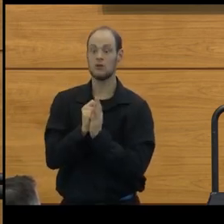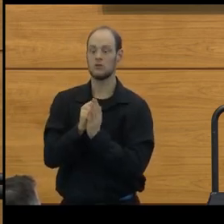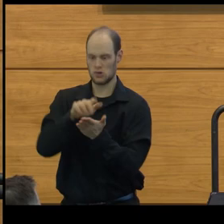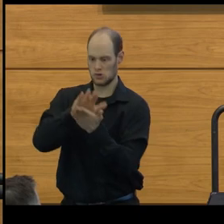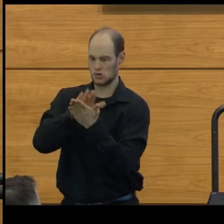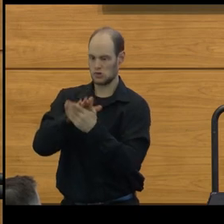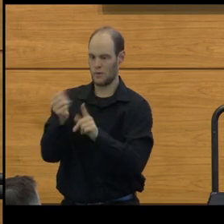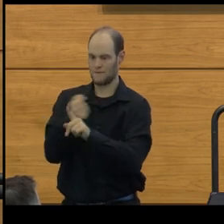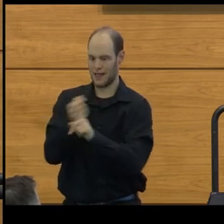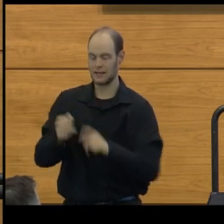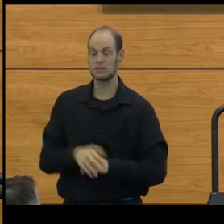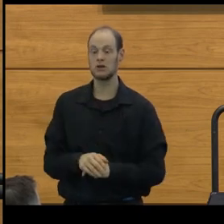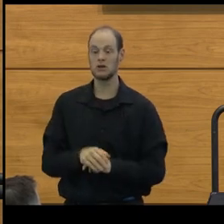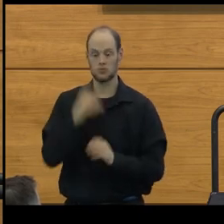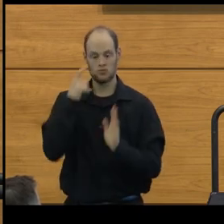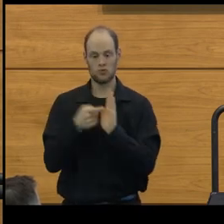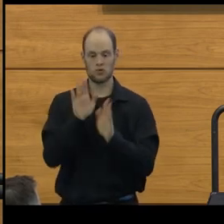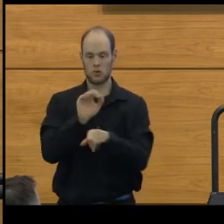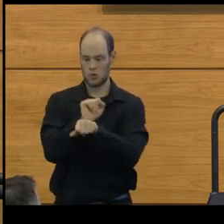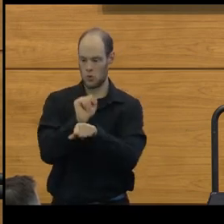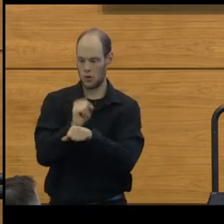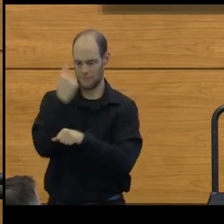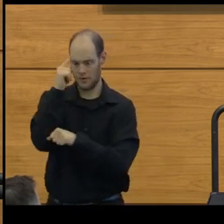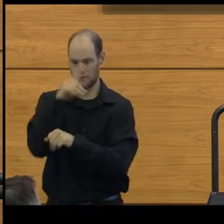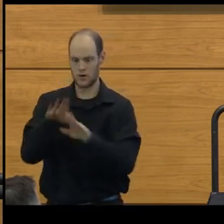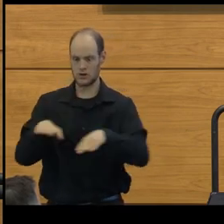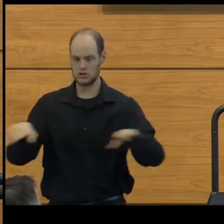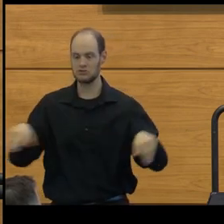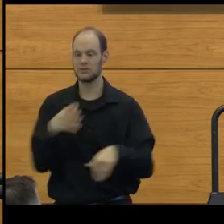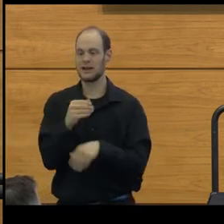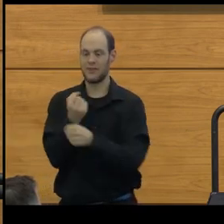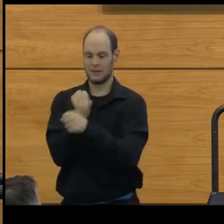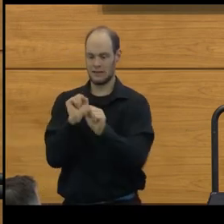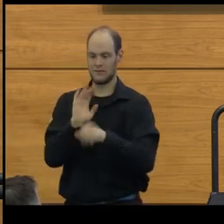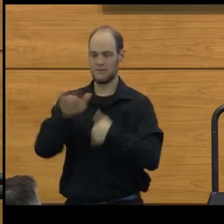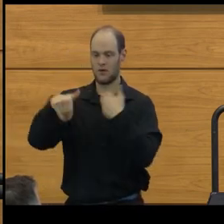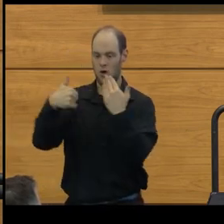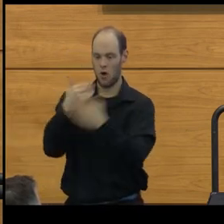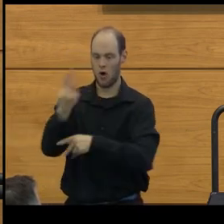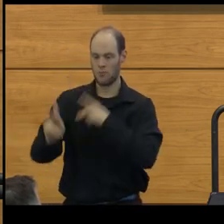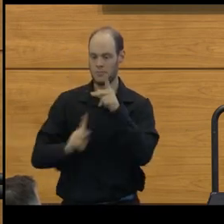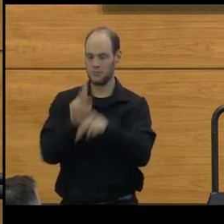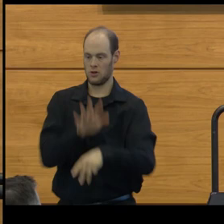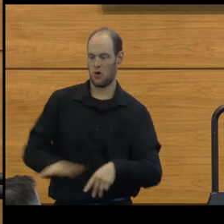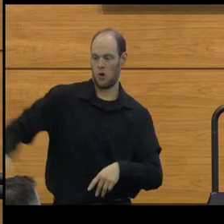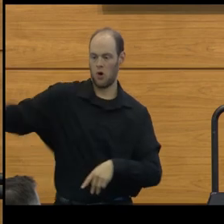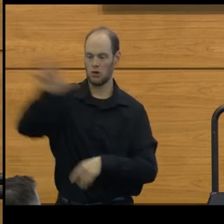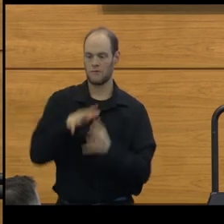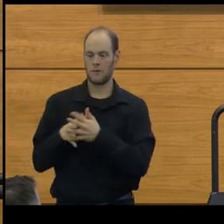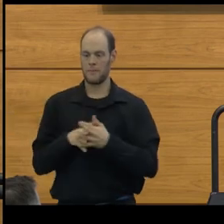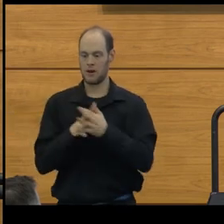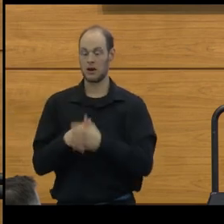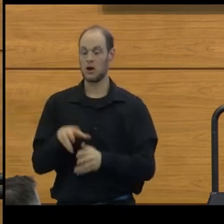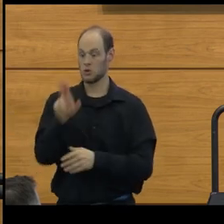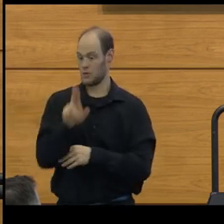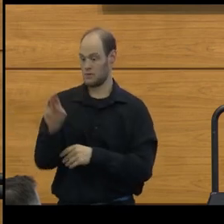In recognition of your work on behalf of children, and the safety of all Americans, the University of Michigan